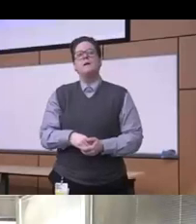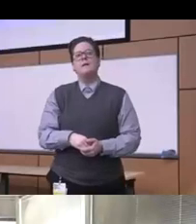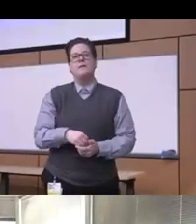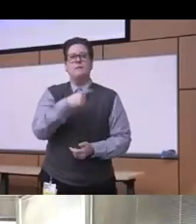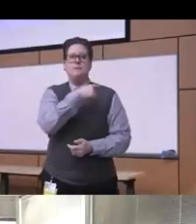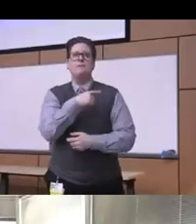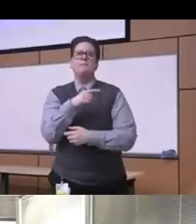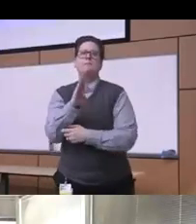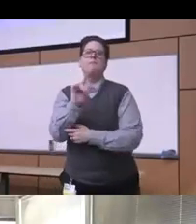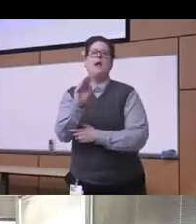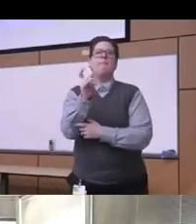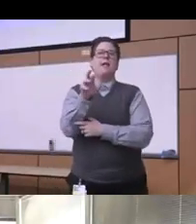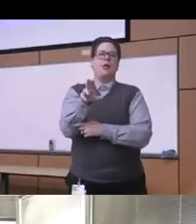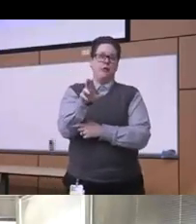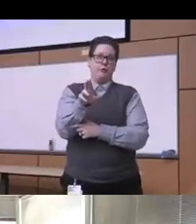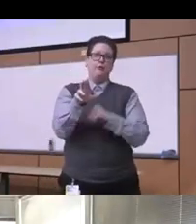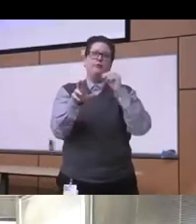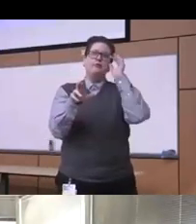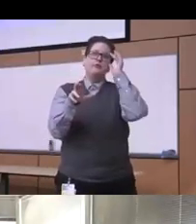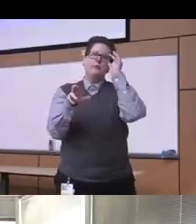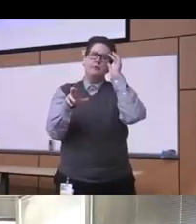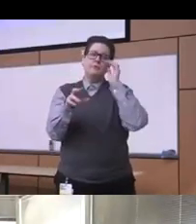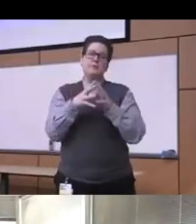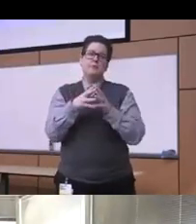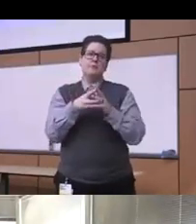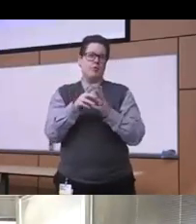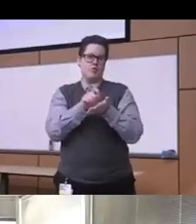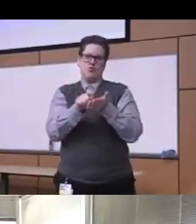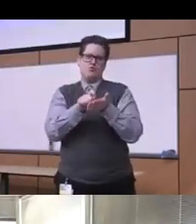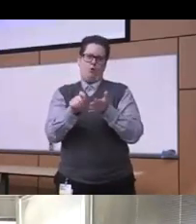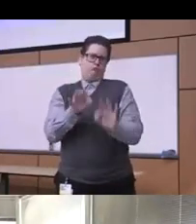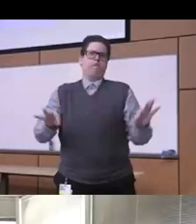know the pioneer of motivation to do a wrote a seminal paper talking about the why what where